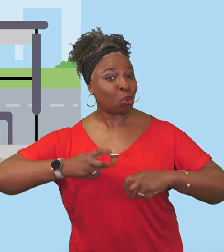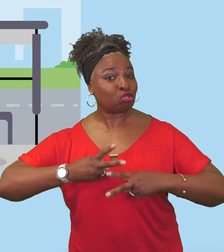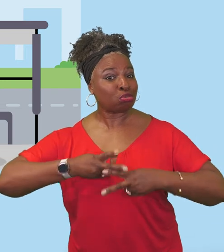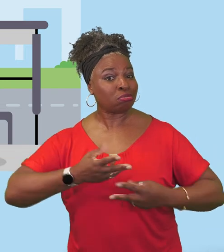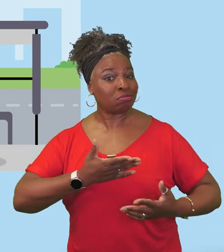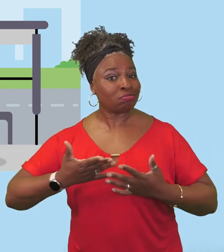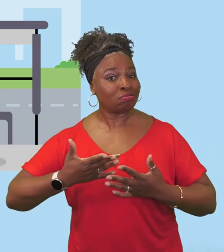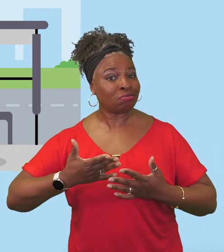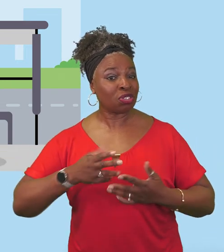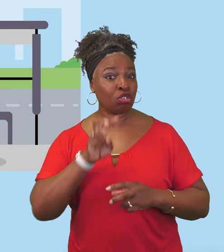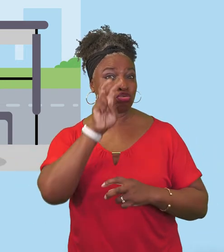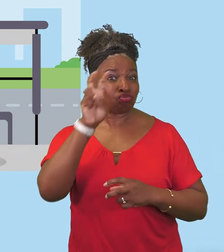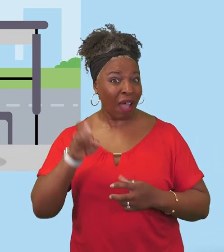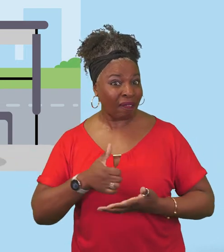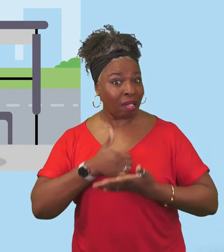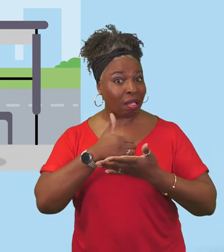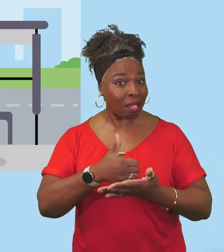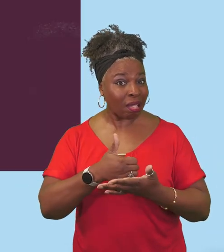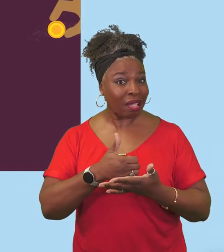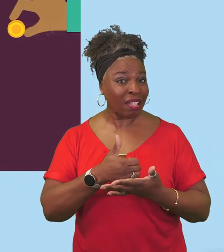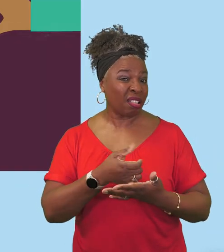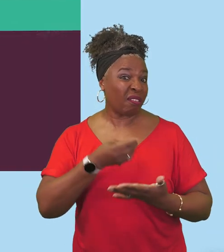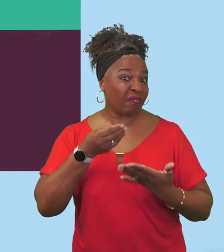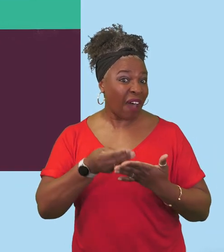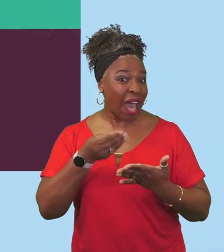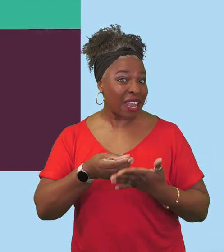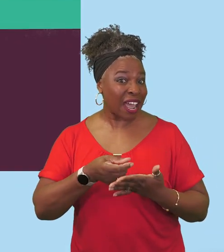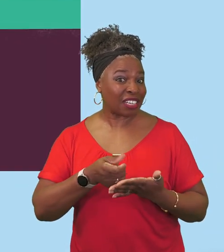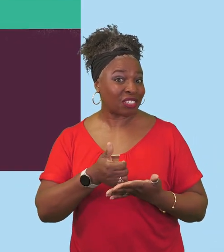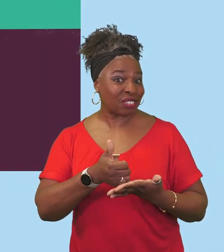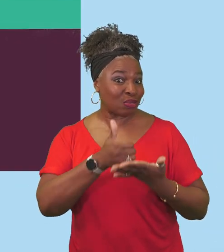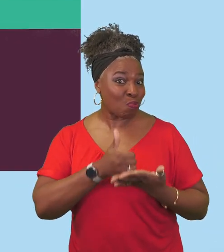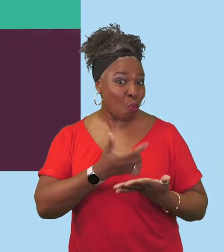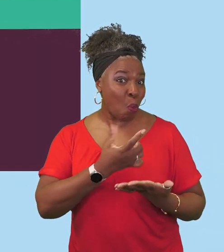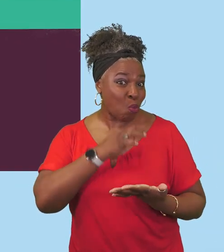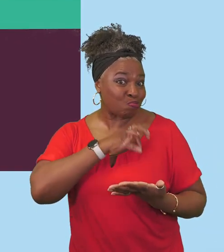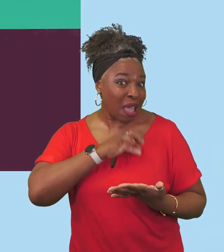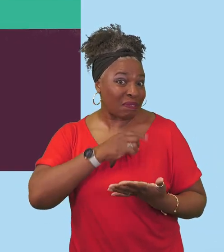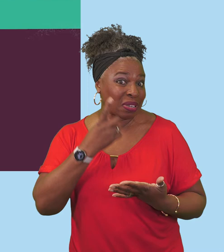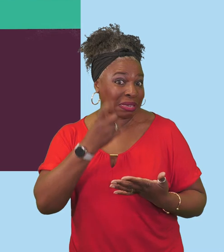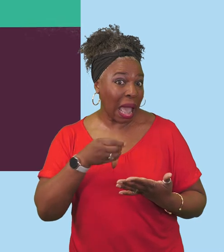where to get help with travel and any financial support such as benefits you could be entitled to.